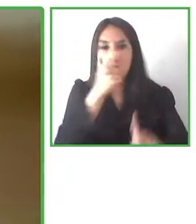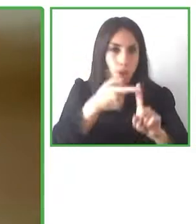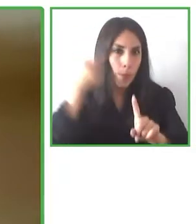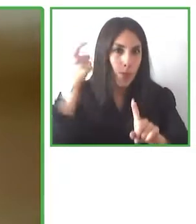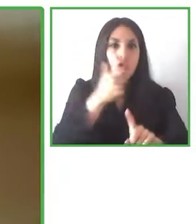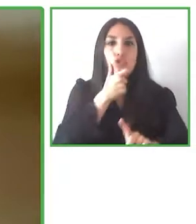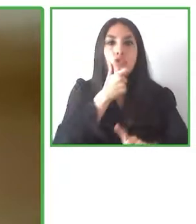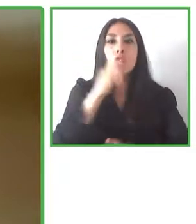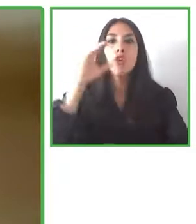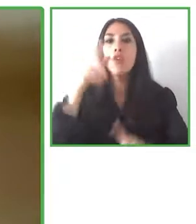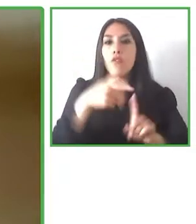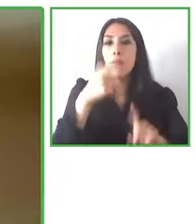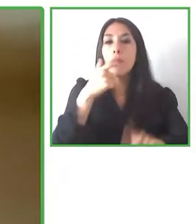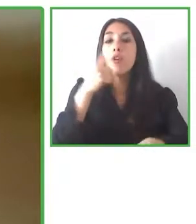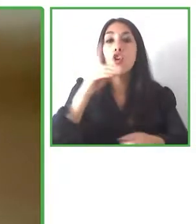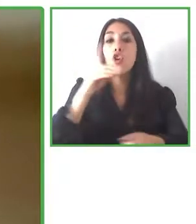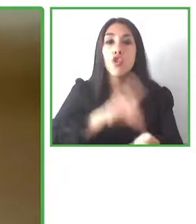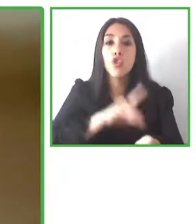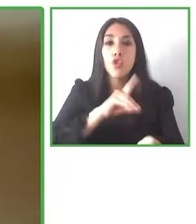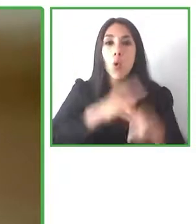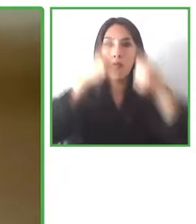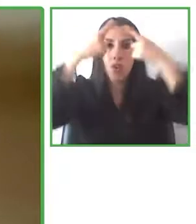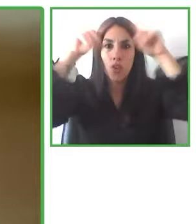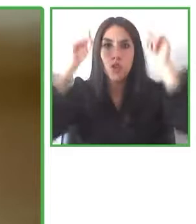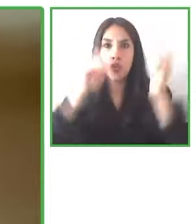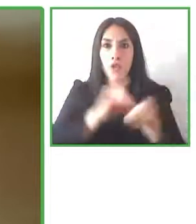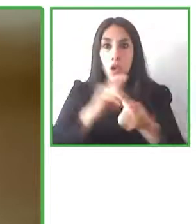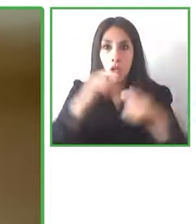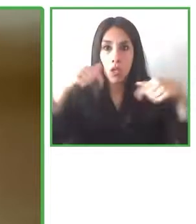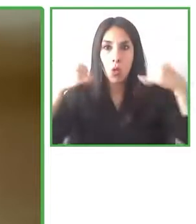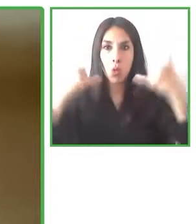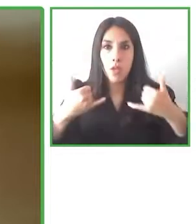a PhD in from the University of Chile and also, she's the current